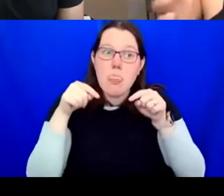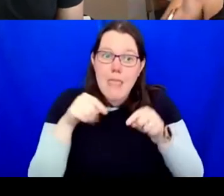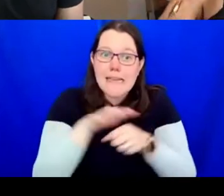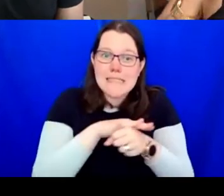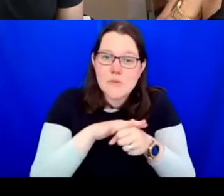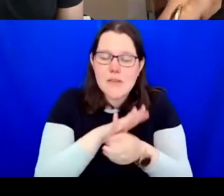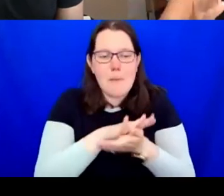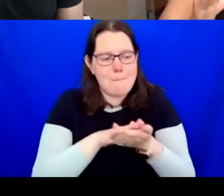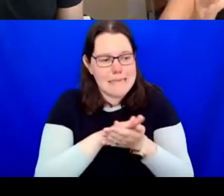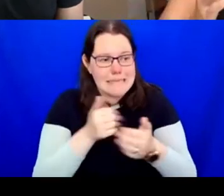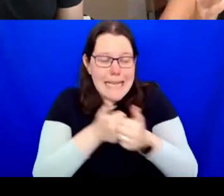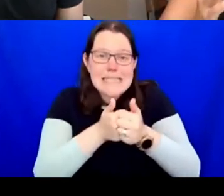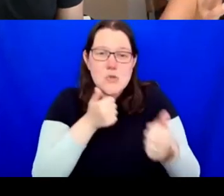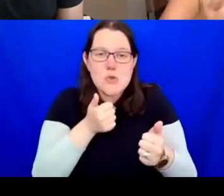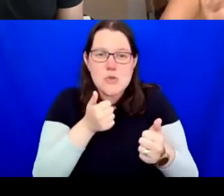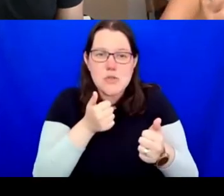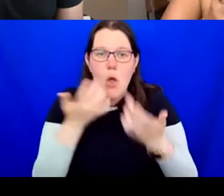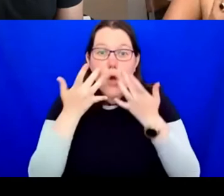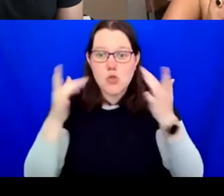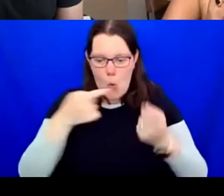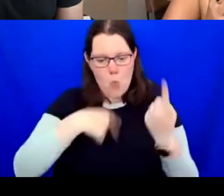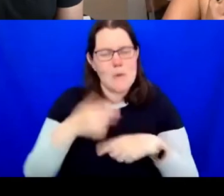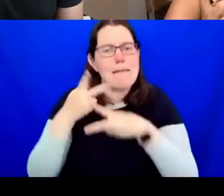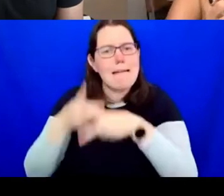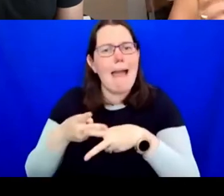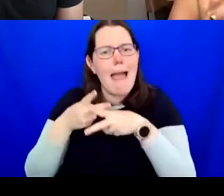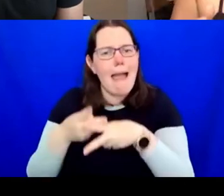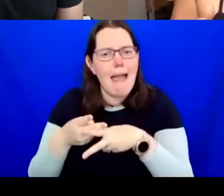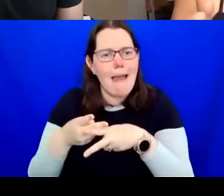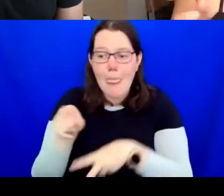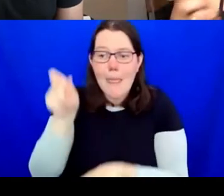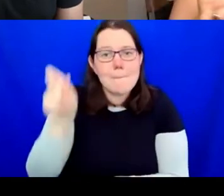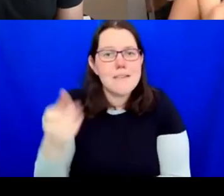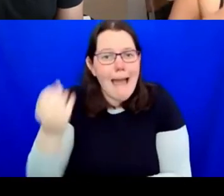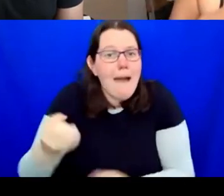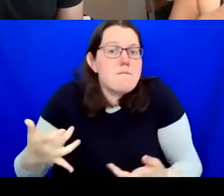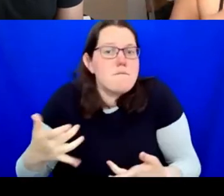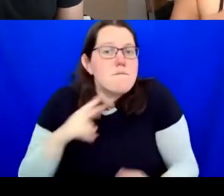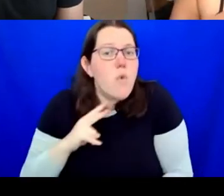us. But ultimately it gives you a voice that most people don't have as a negotiating power.